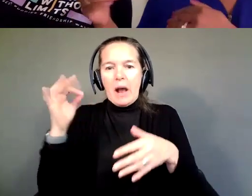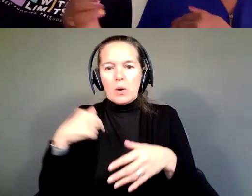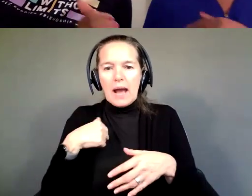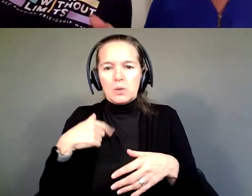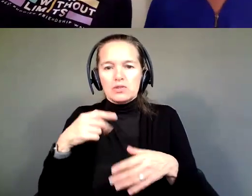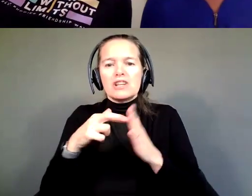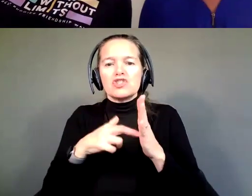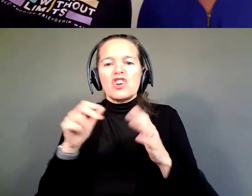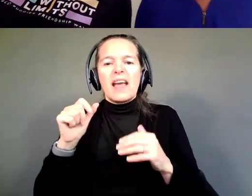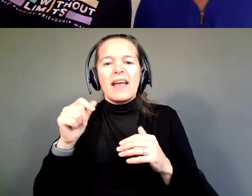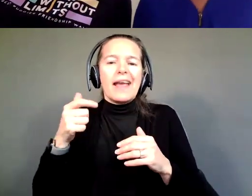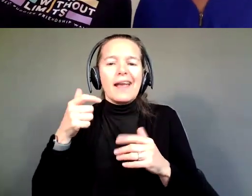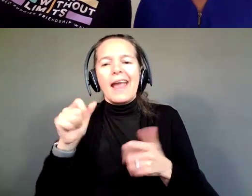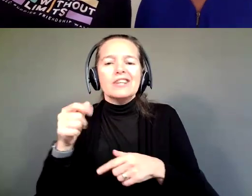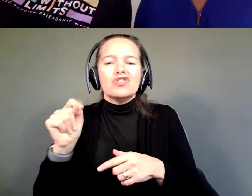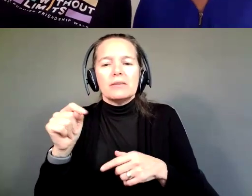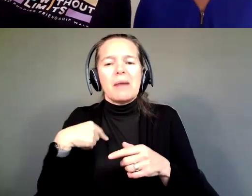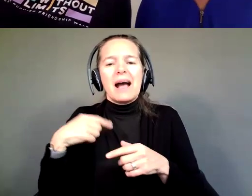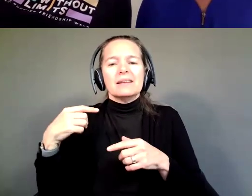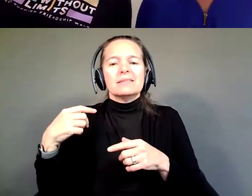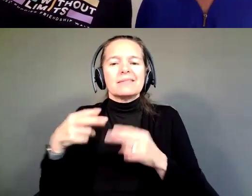My title is Manager. And he said, "Oh, we're good!